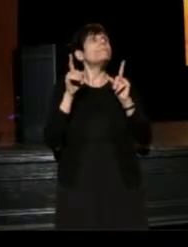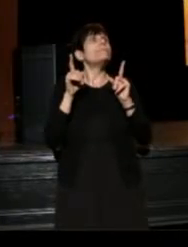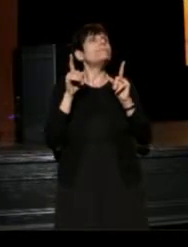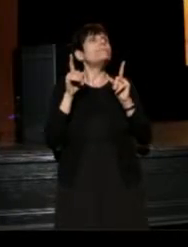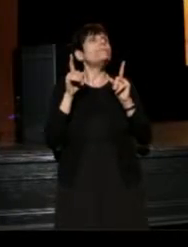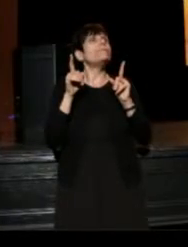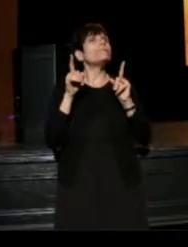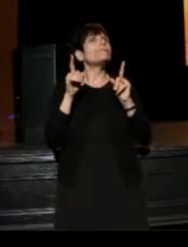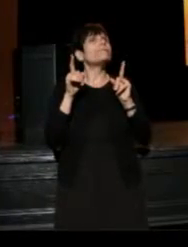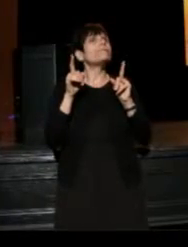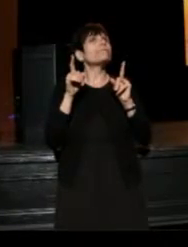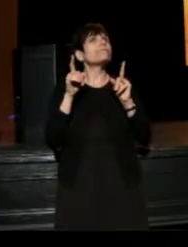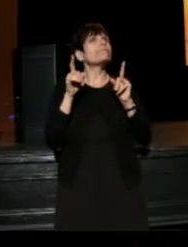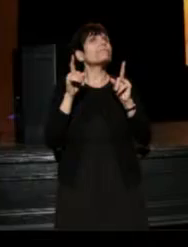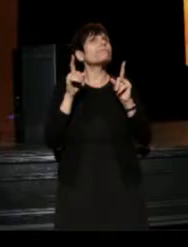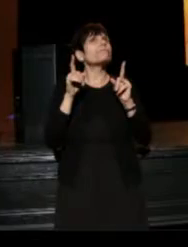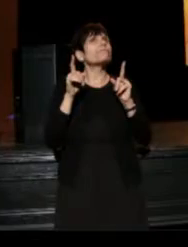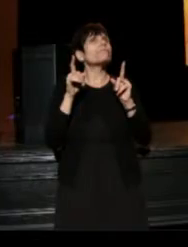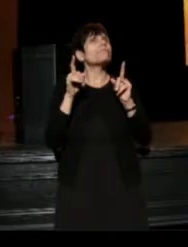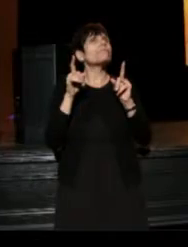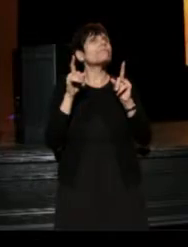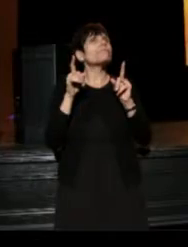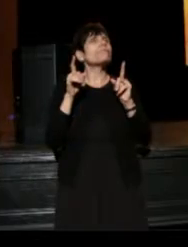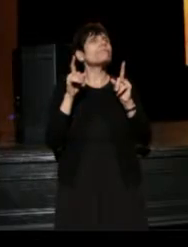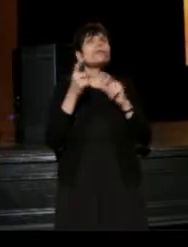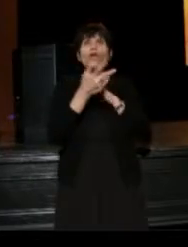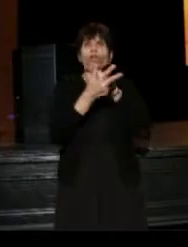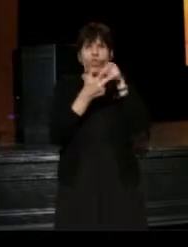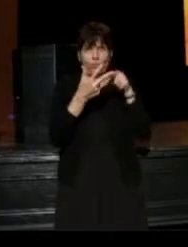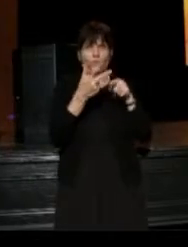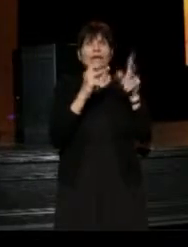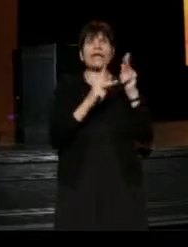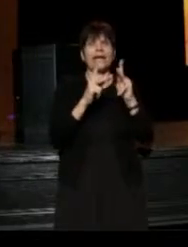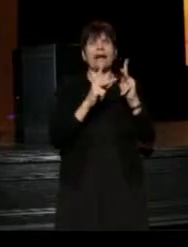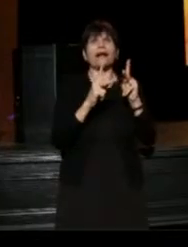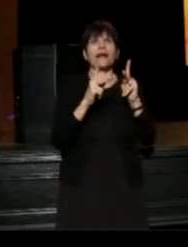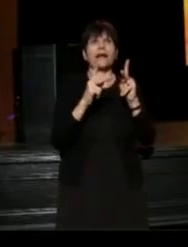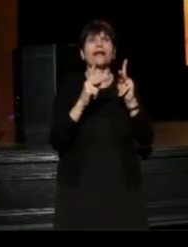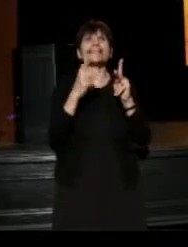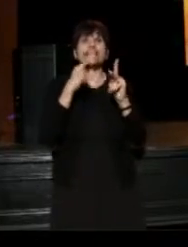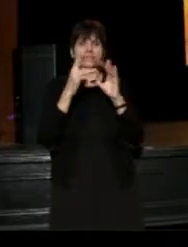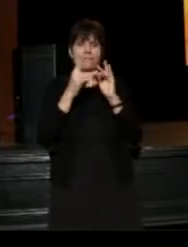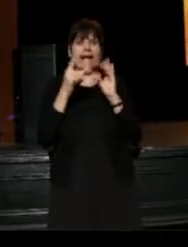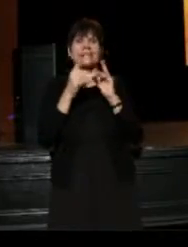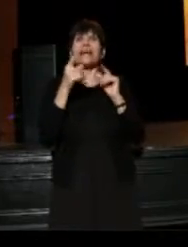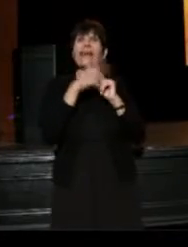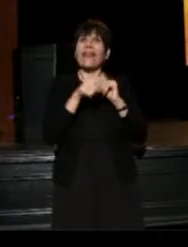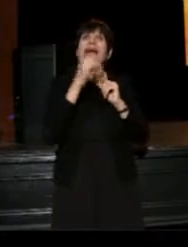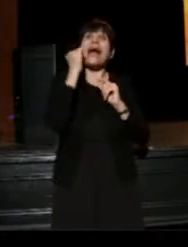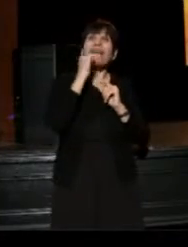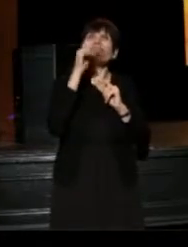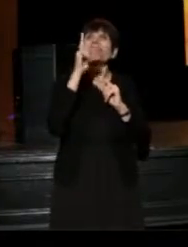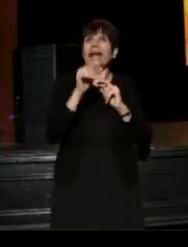So those three folks are, everyday, in the schools,